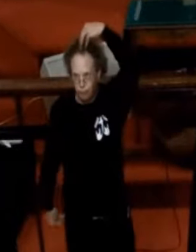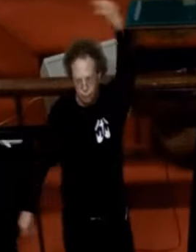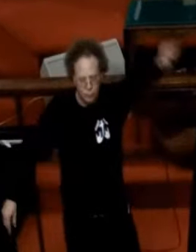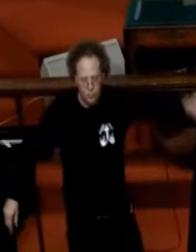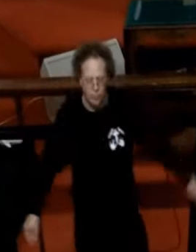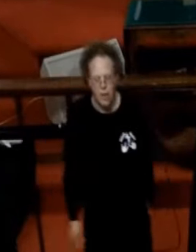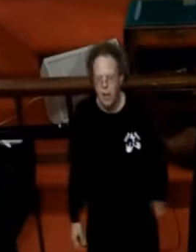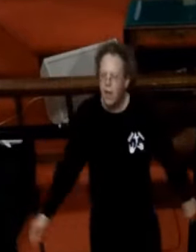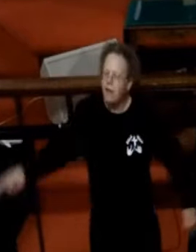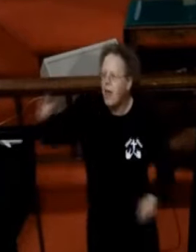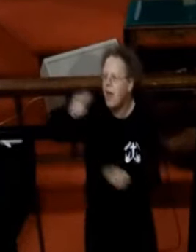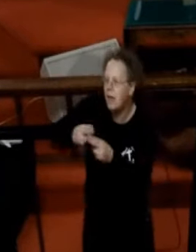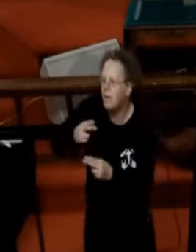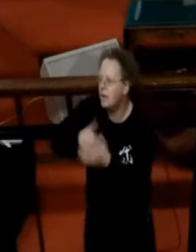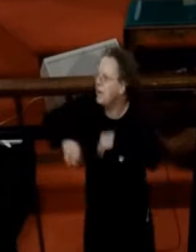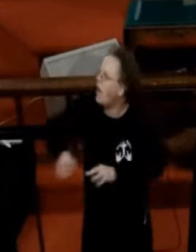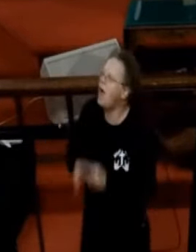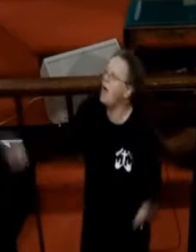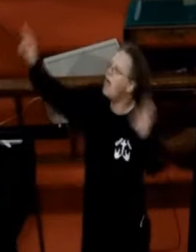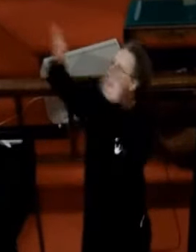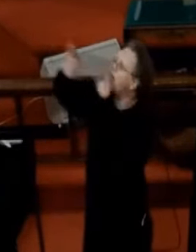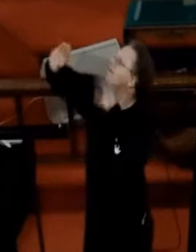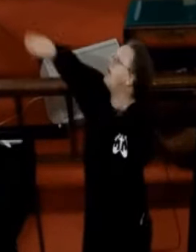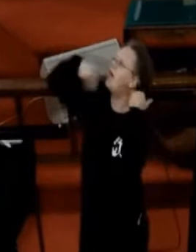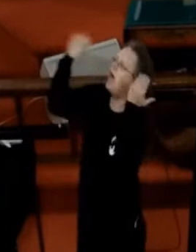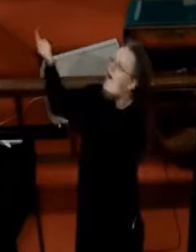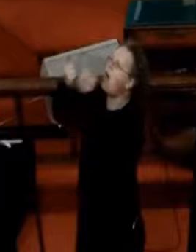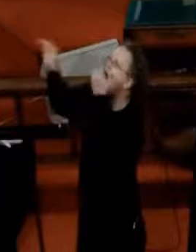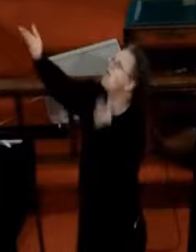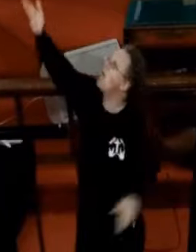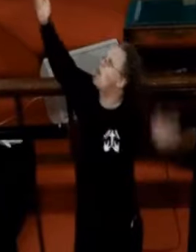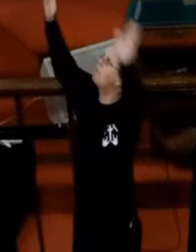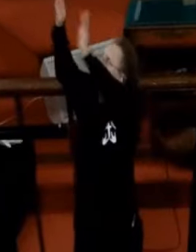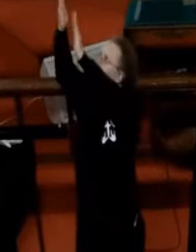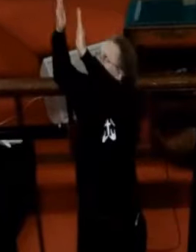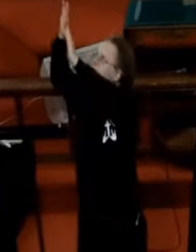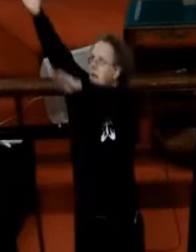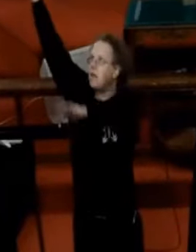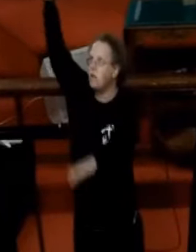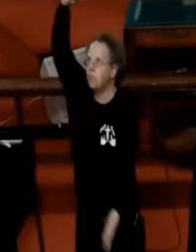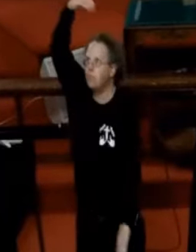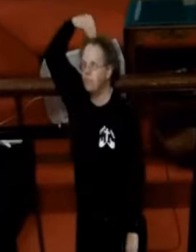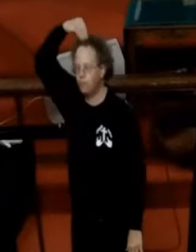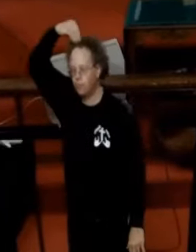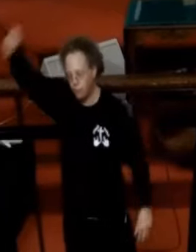Worthy of all praise (singing in a foreign language)